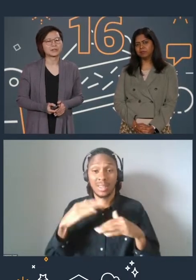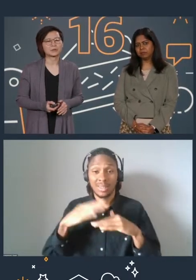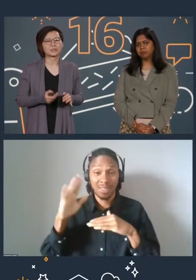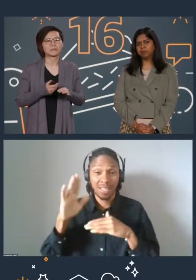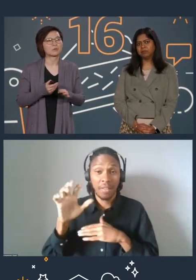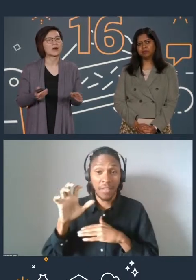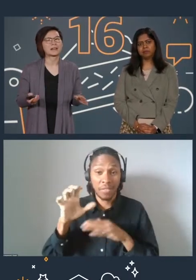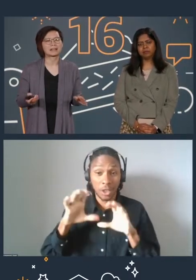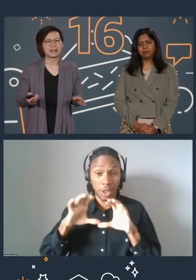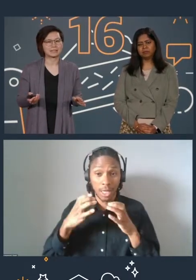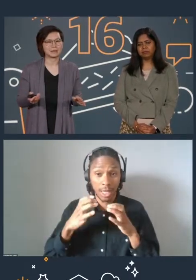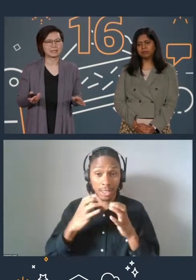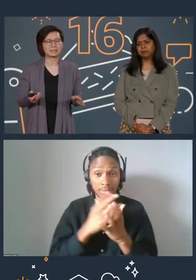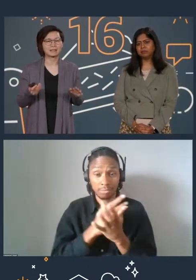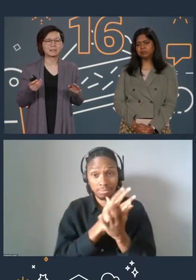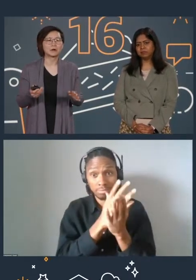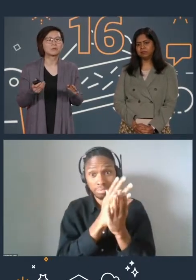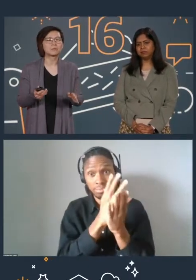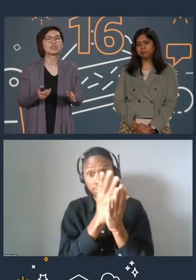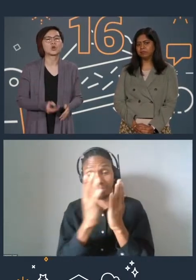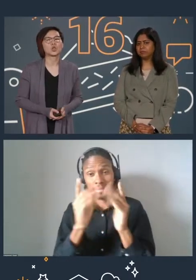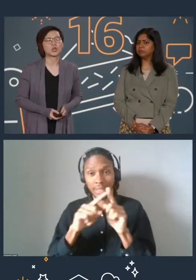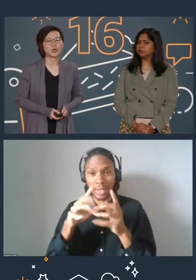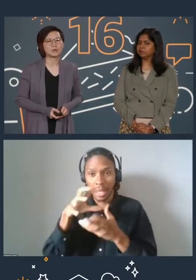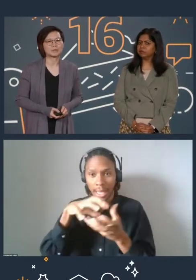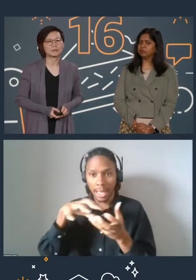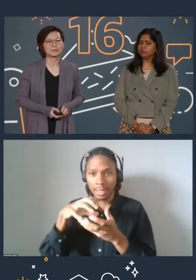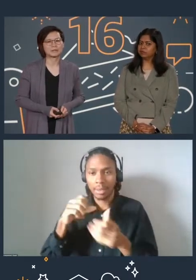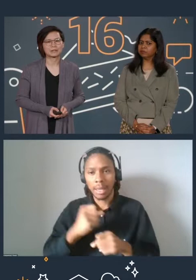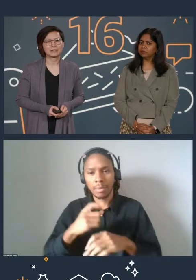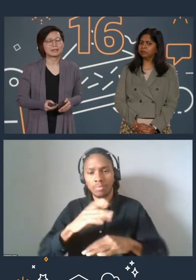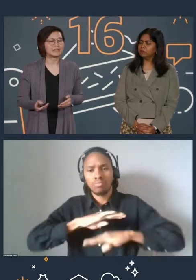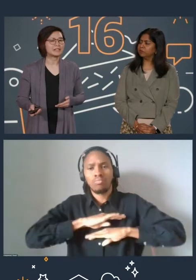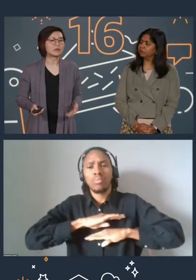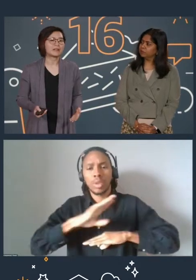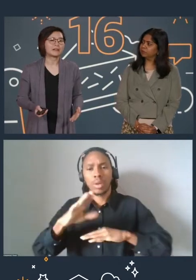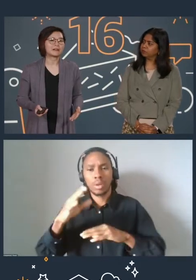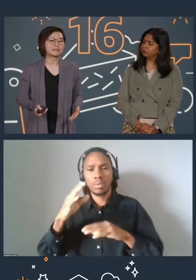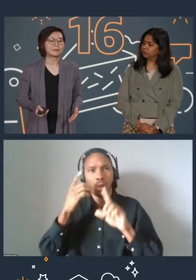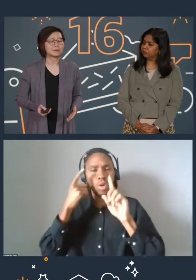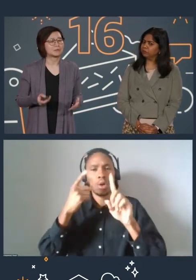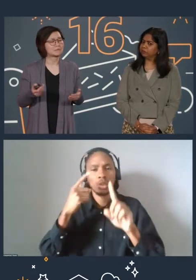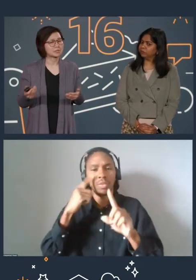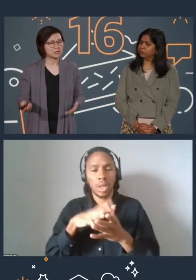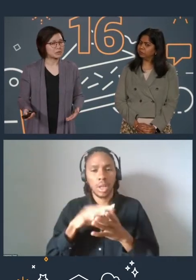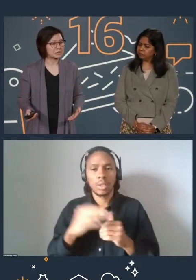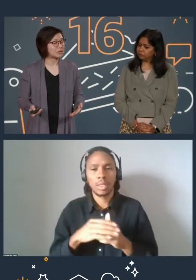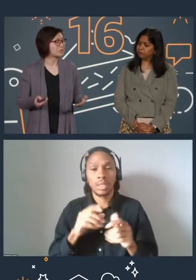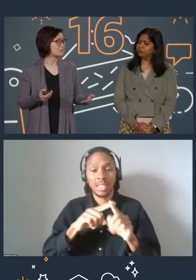across a variety of cloud domains to help you meet your learning goals. These domain areas include security,